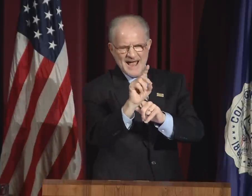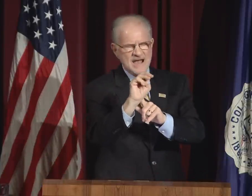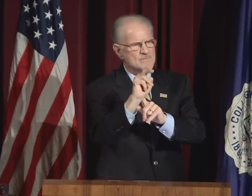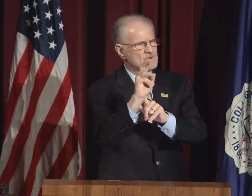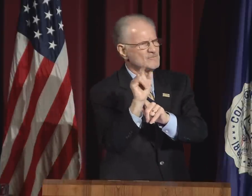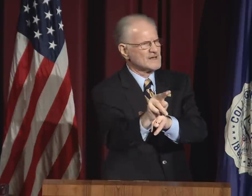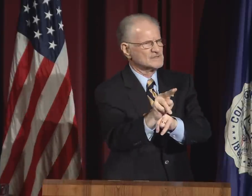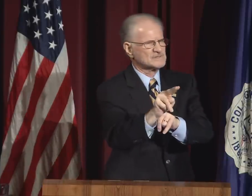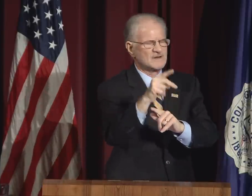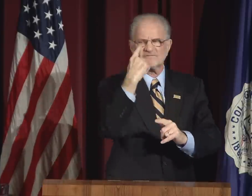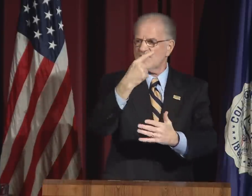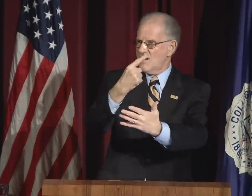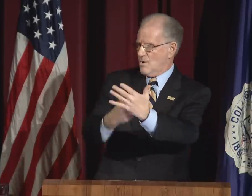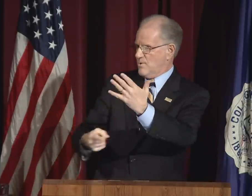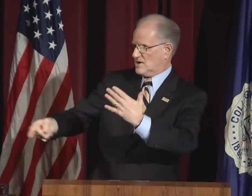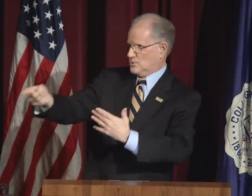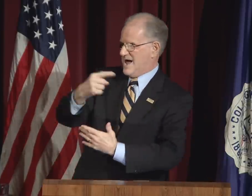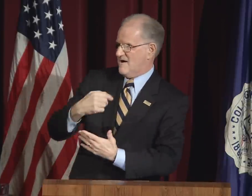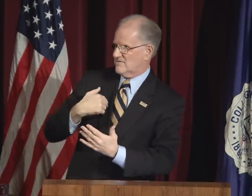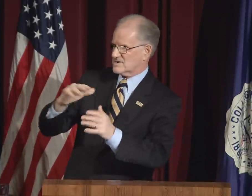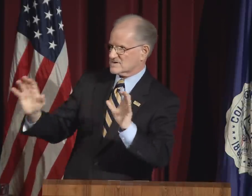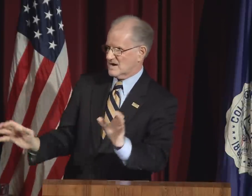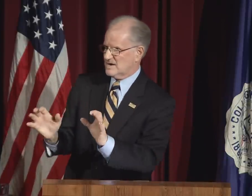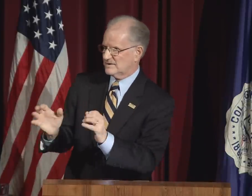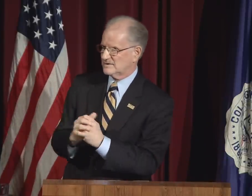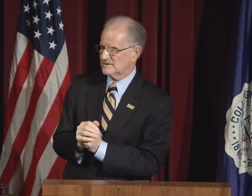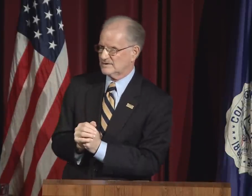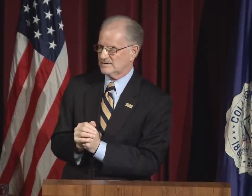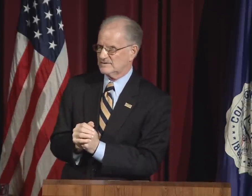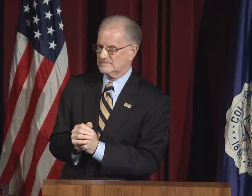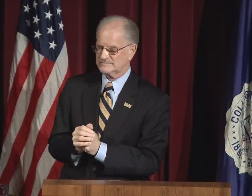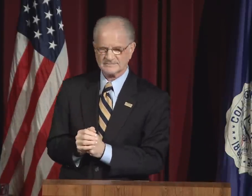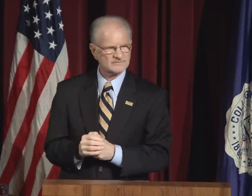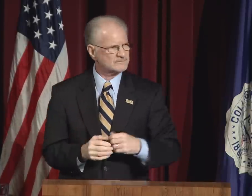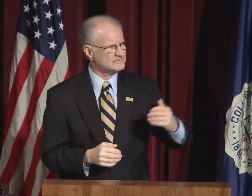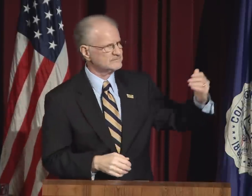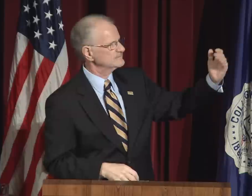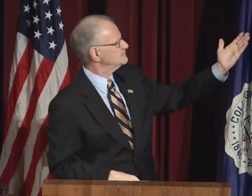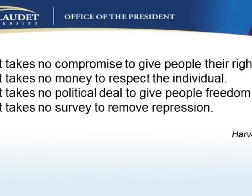and express my admiration for what you have done.